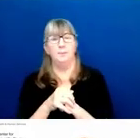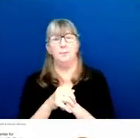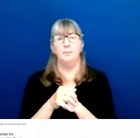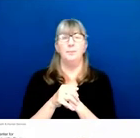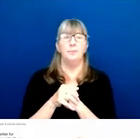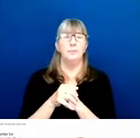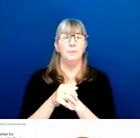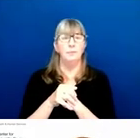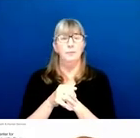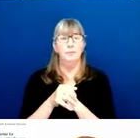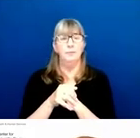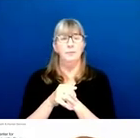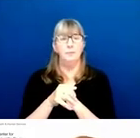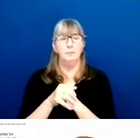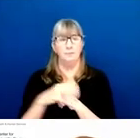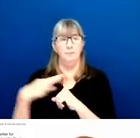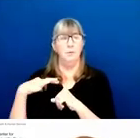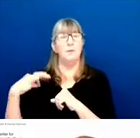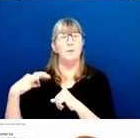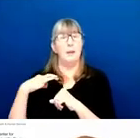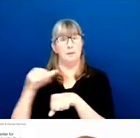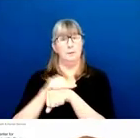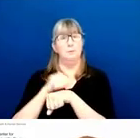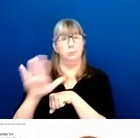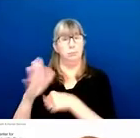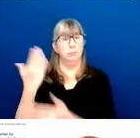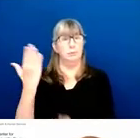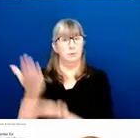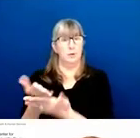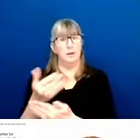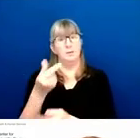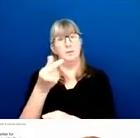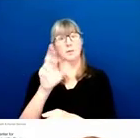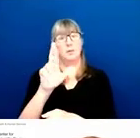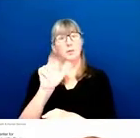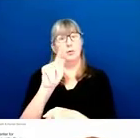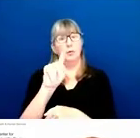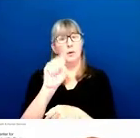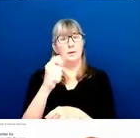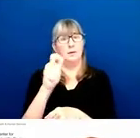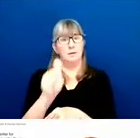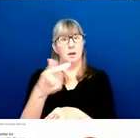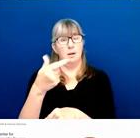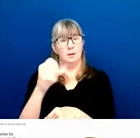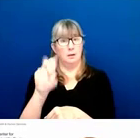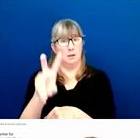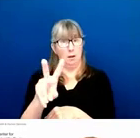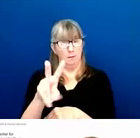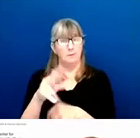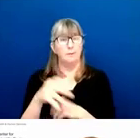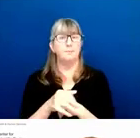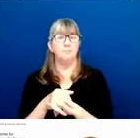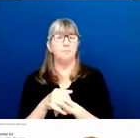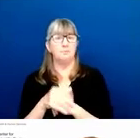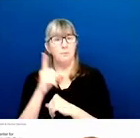Once the application comes in the grants.gov pipeline and negotiates the 2-day viewing window, it ends up in the Division of Receipt and Referral.